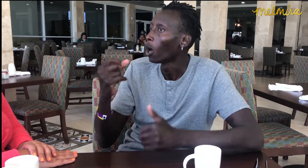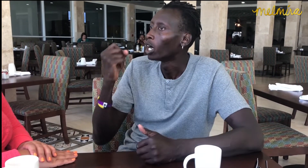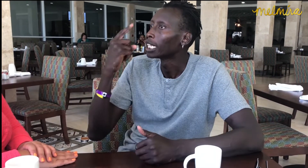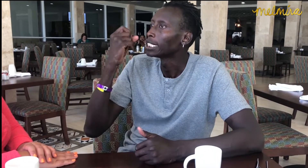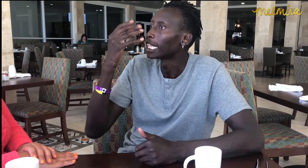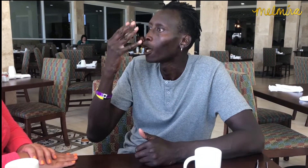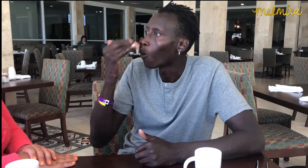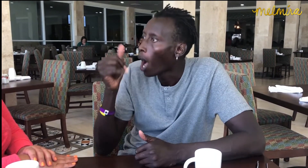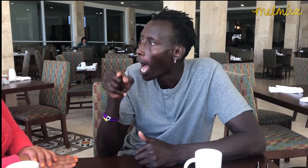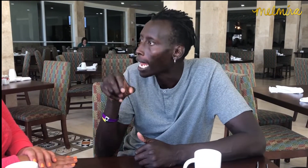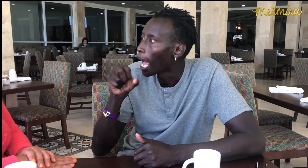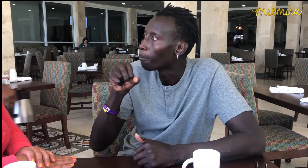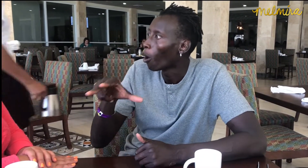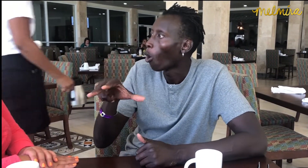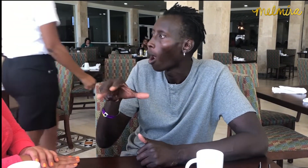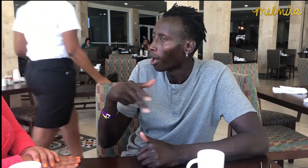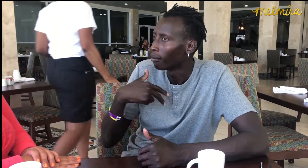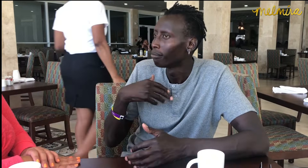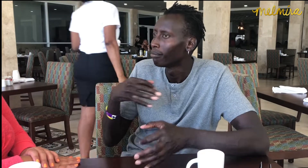and how it originated.